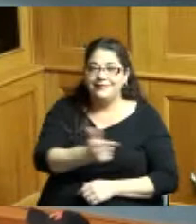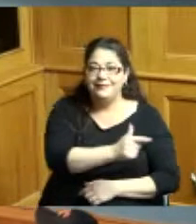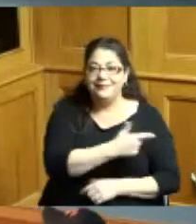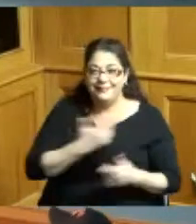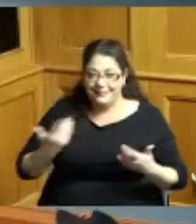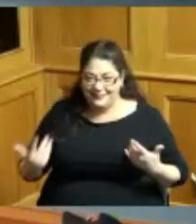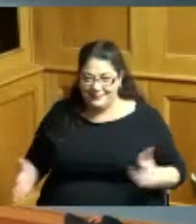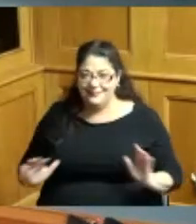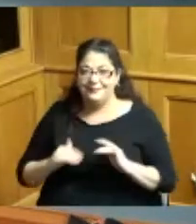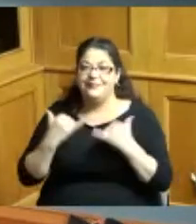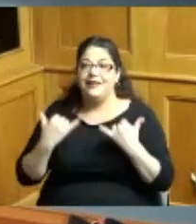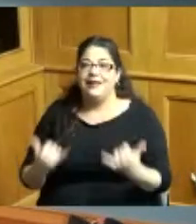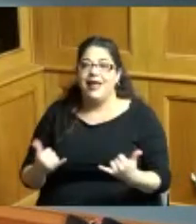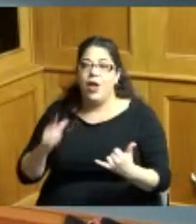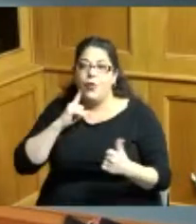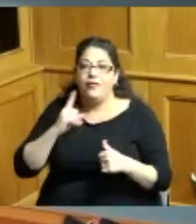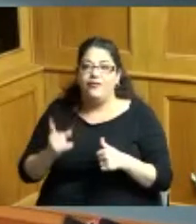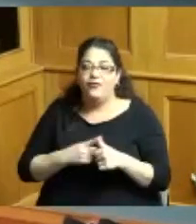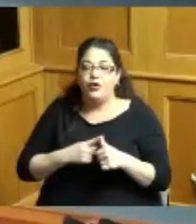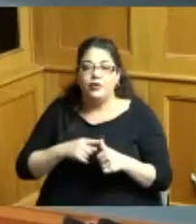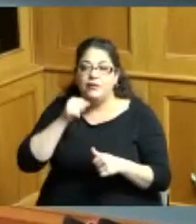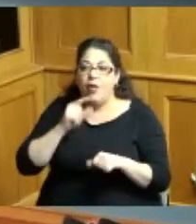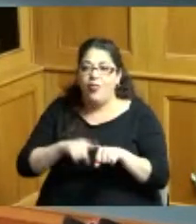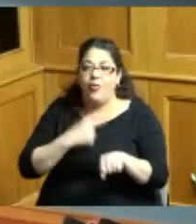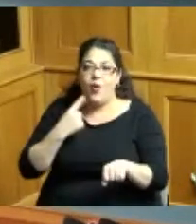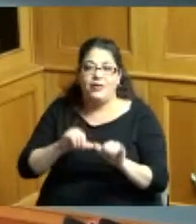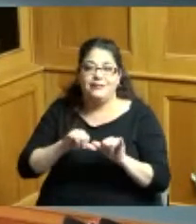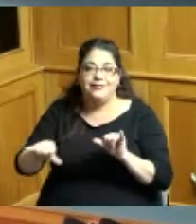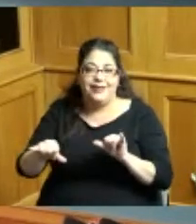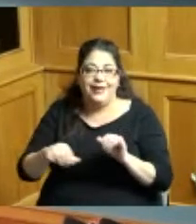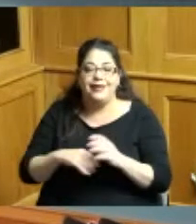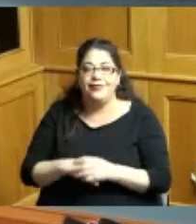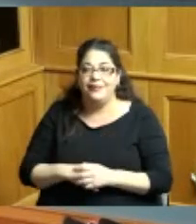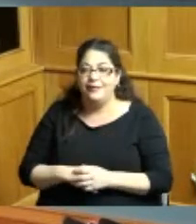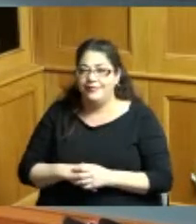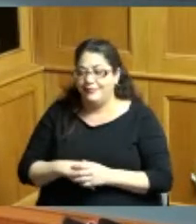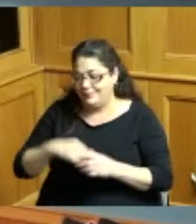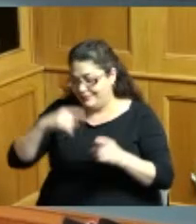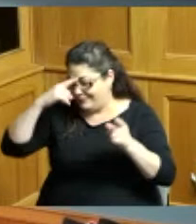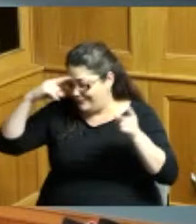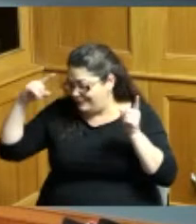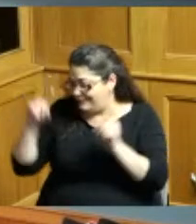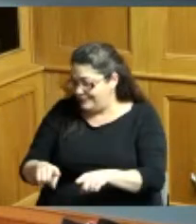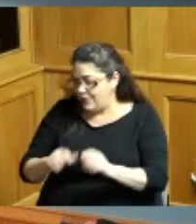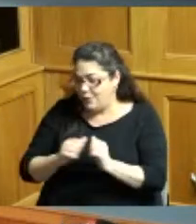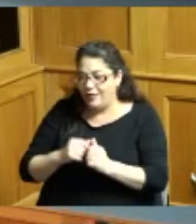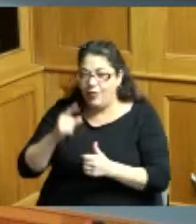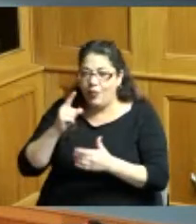things real quick not going to hold you long and I totally agree with the what was said about history